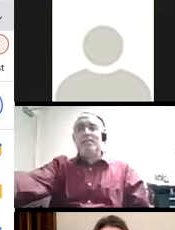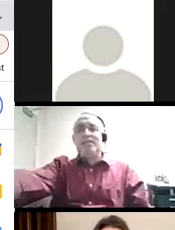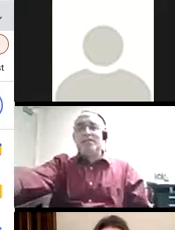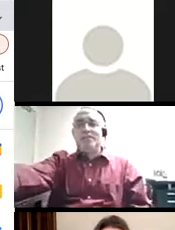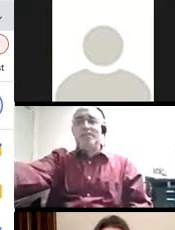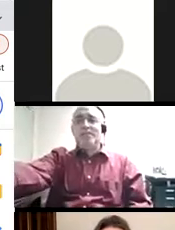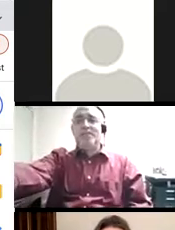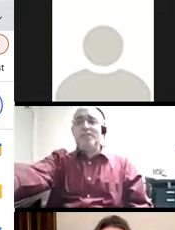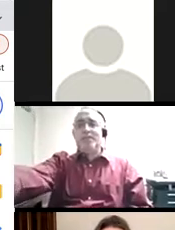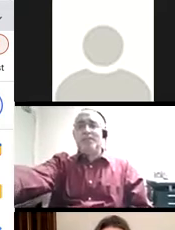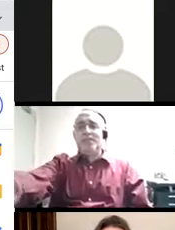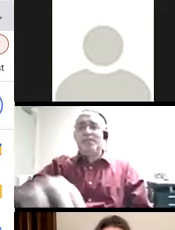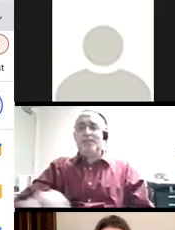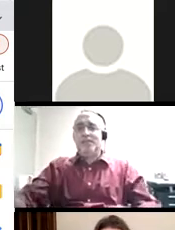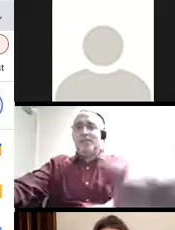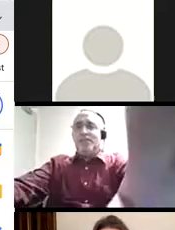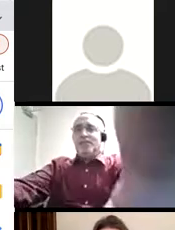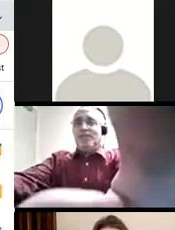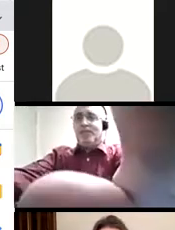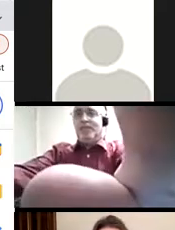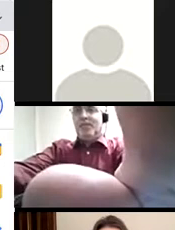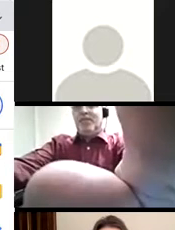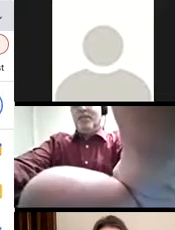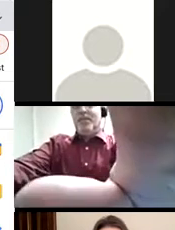and it actually helped us kind of weave across the forms of our participation.